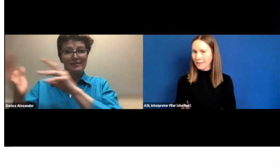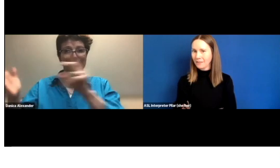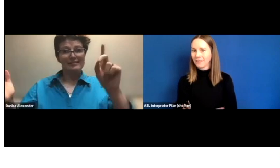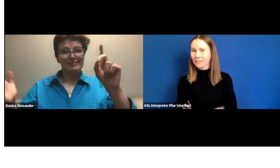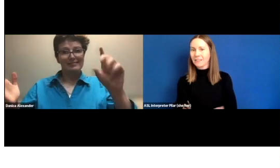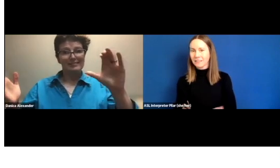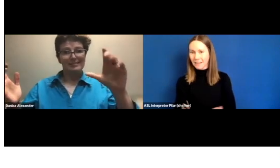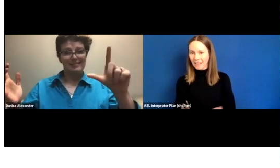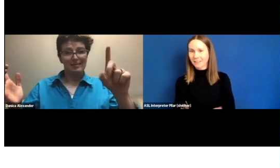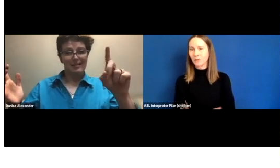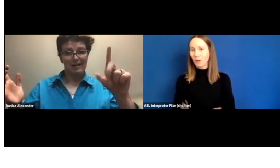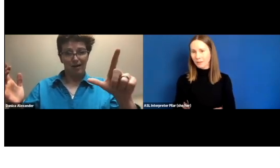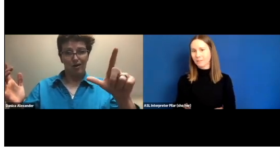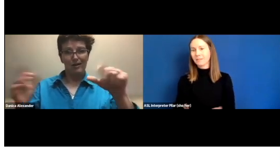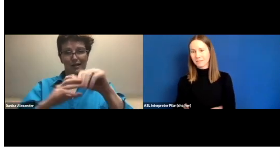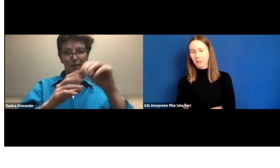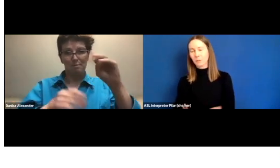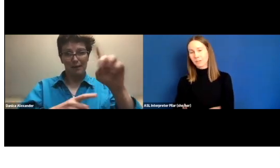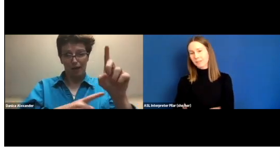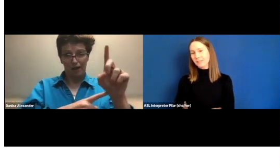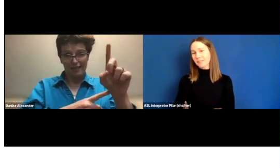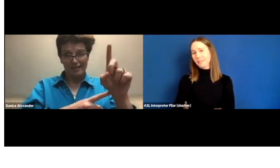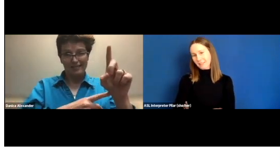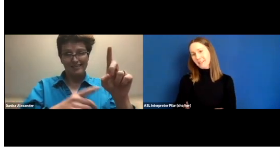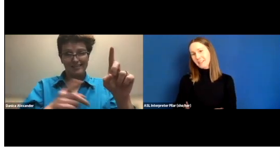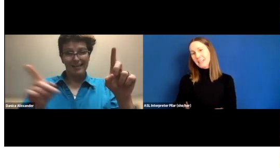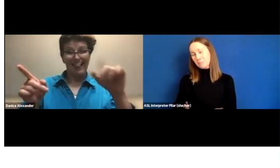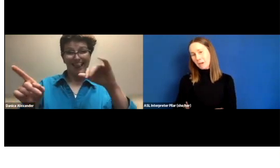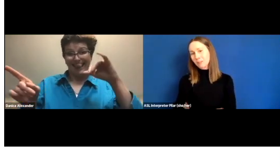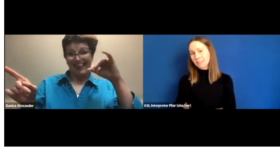and that's the one that was in Maryland.